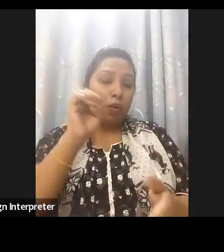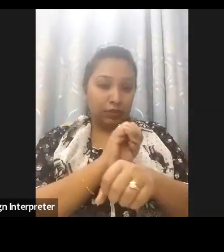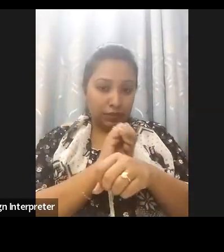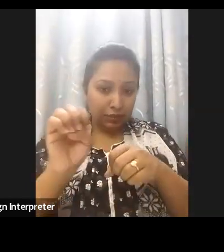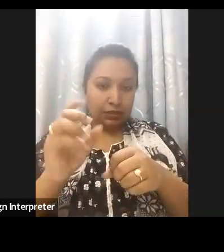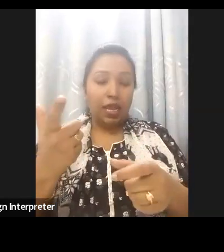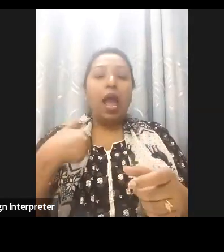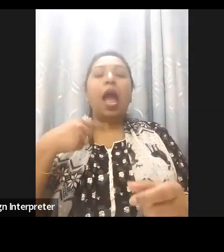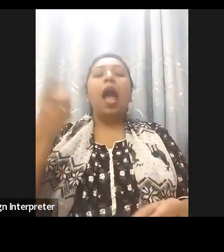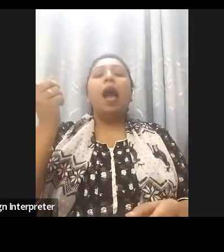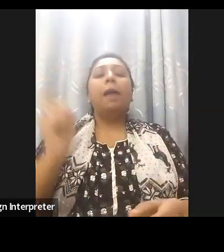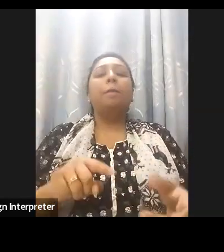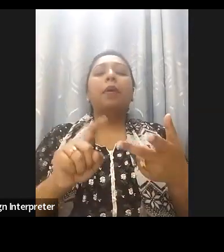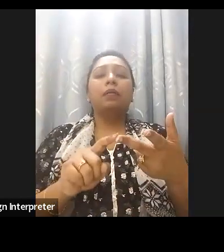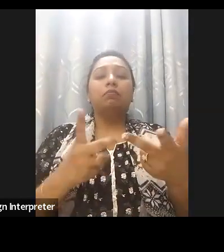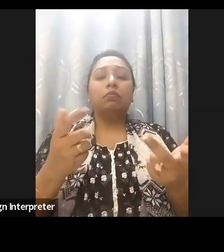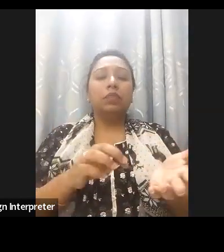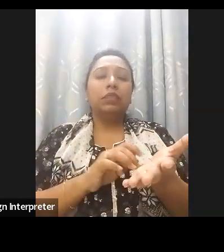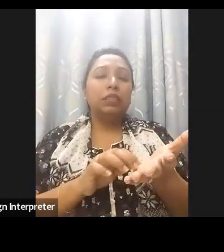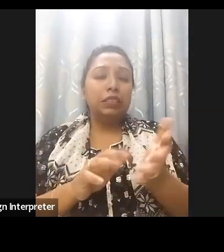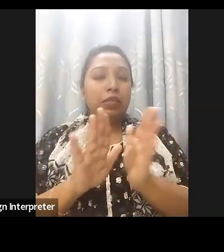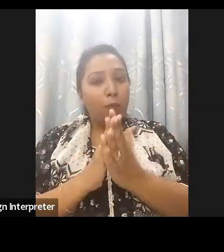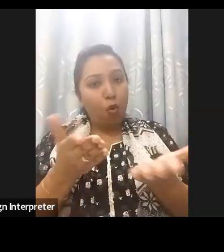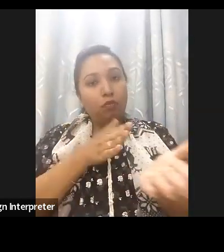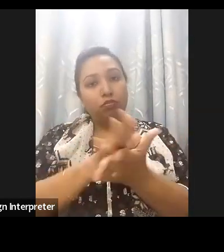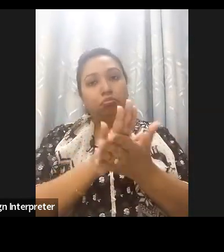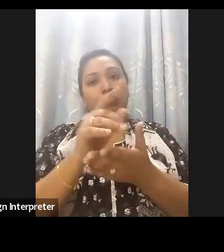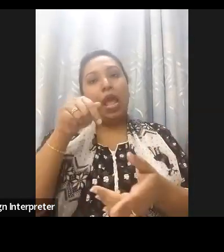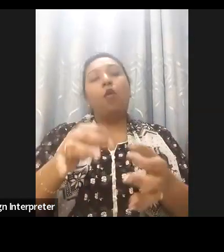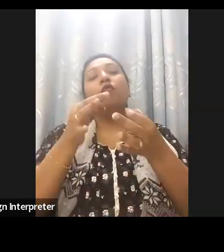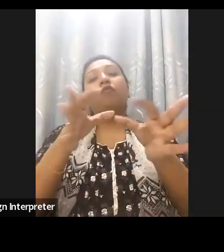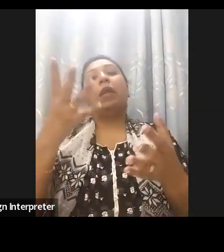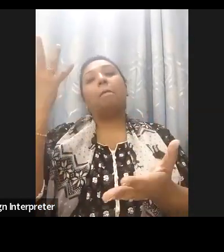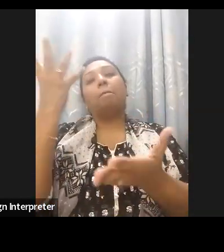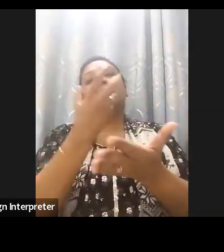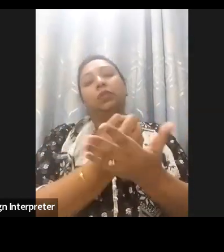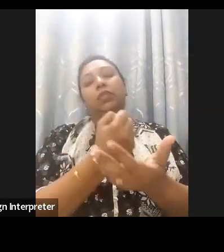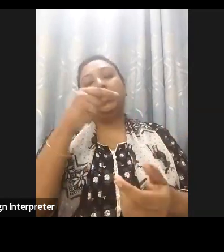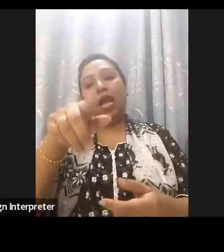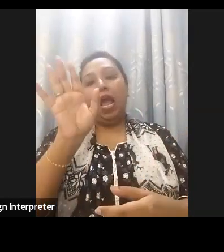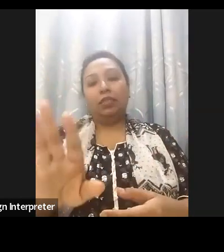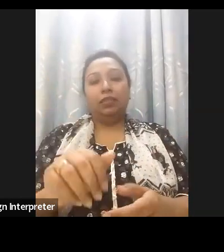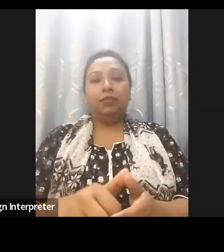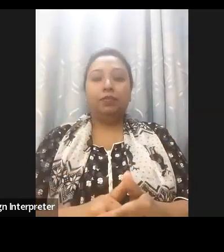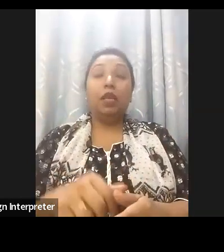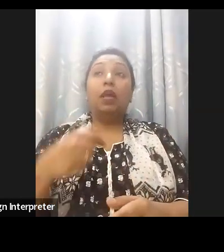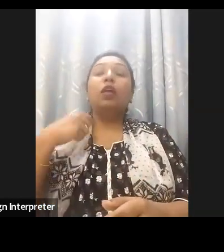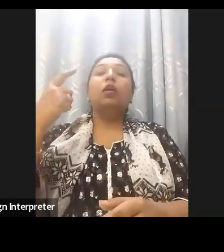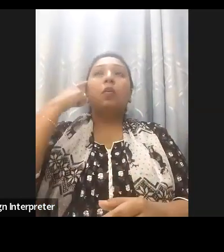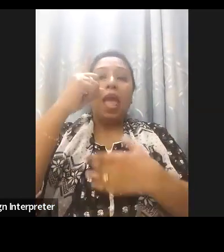Students with disabilities are getting freely, from the beginning of the years. The third is